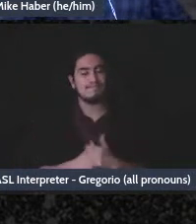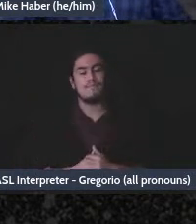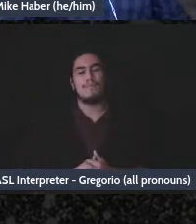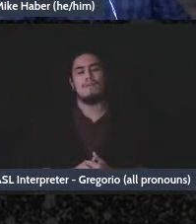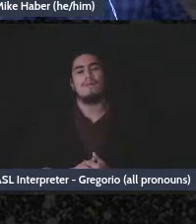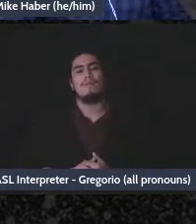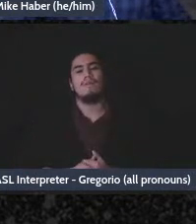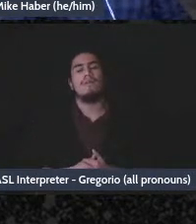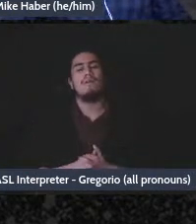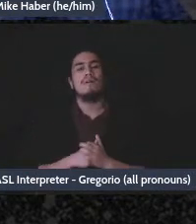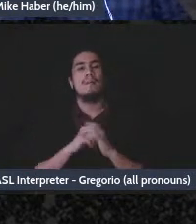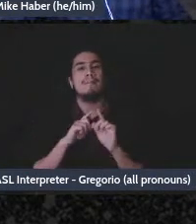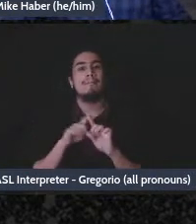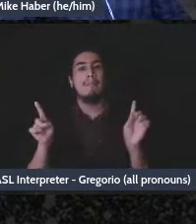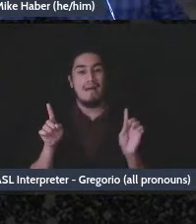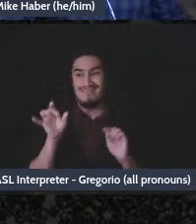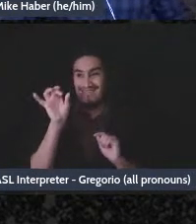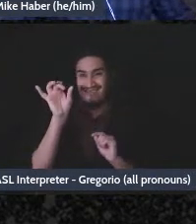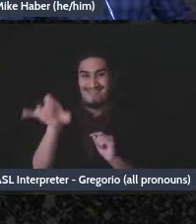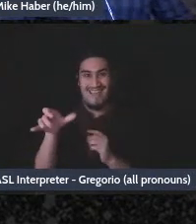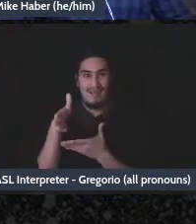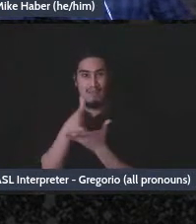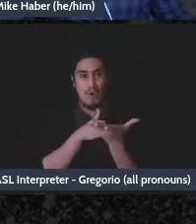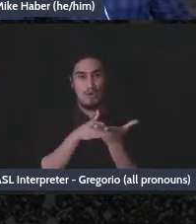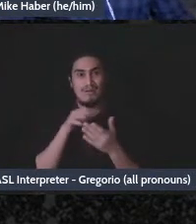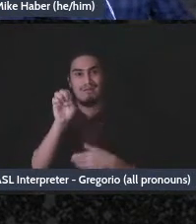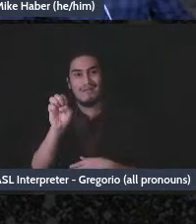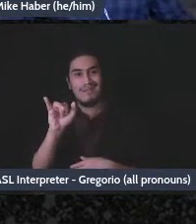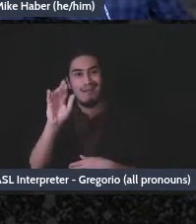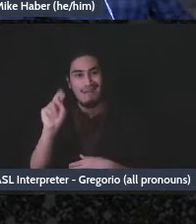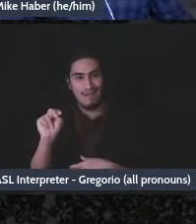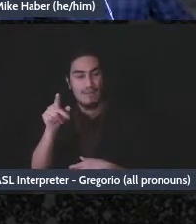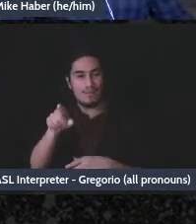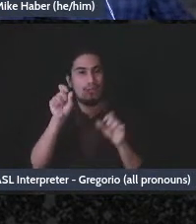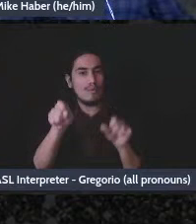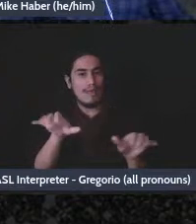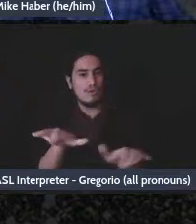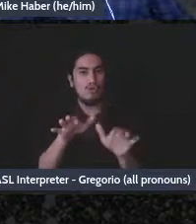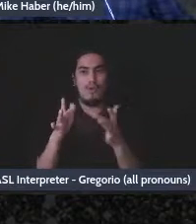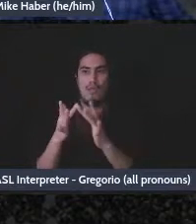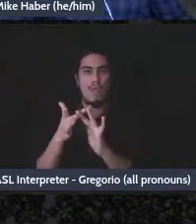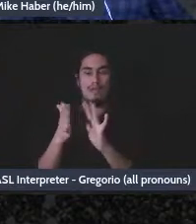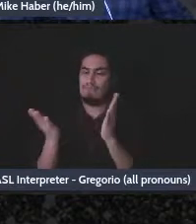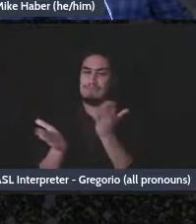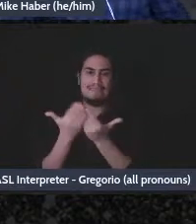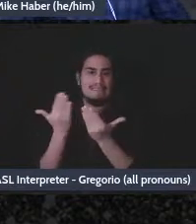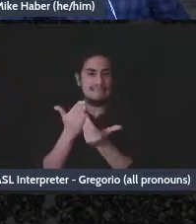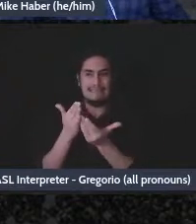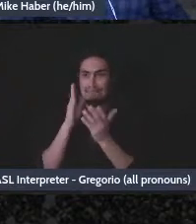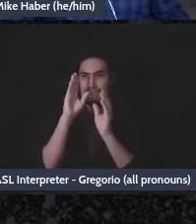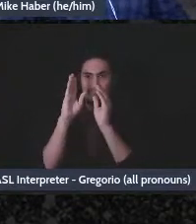But that piece of it getting the EIN you can do online, and that's very straightforward.